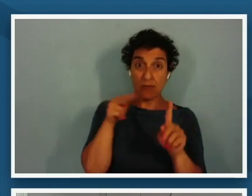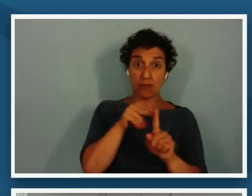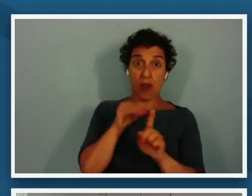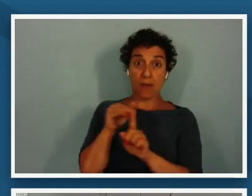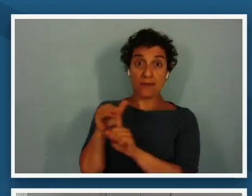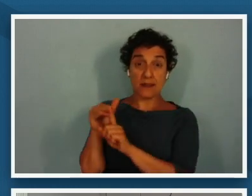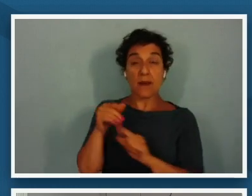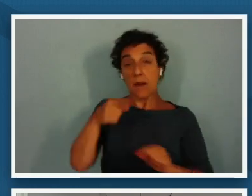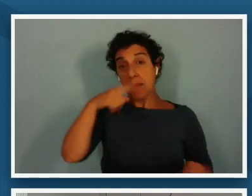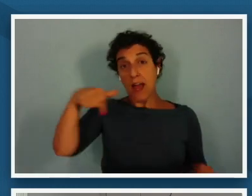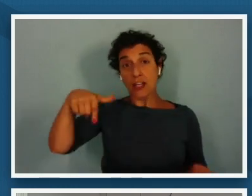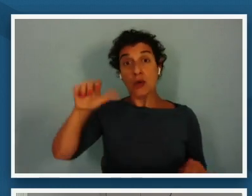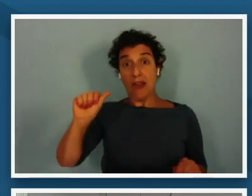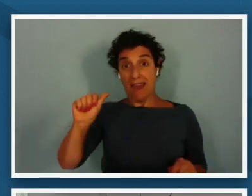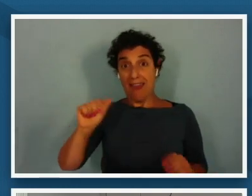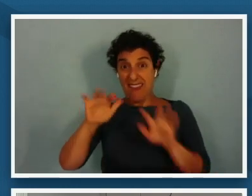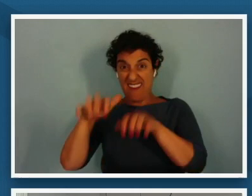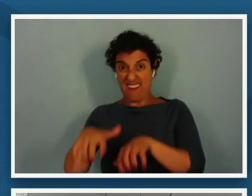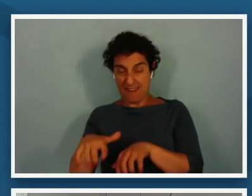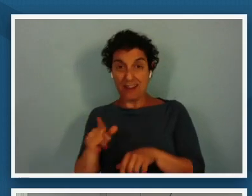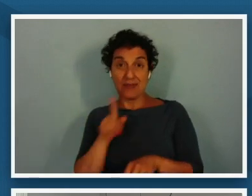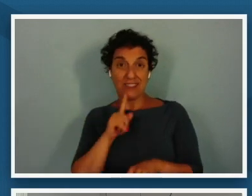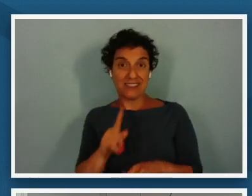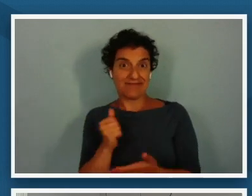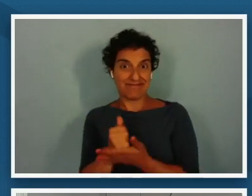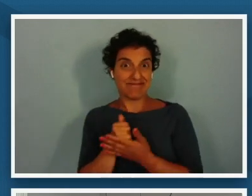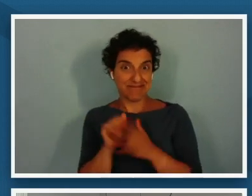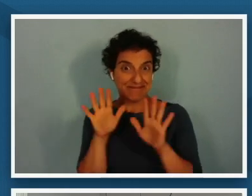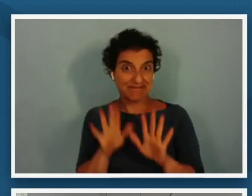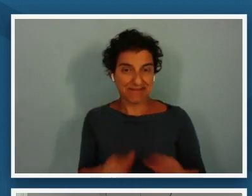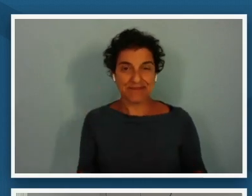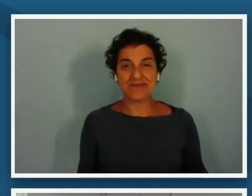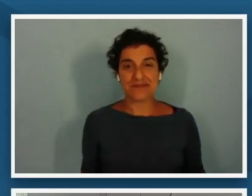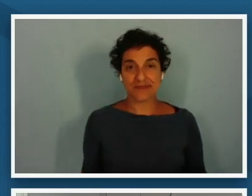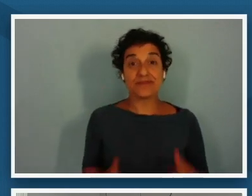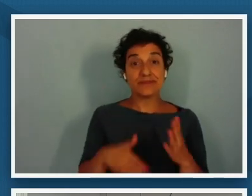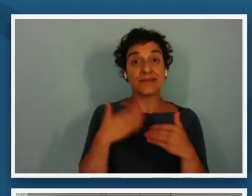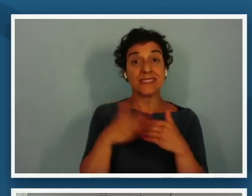would be really valuable thank you so next slide please